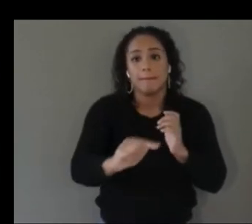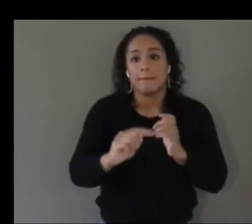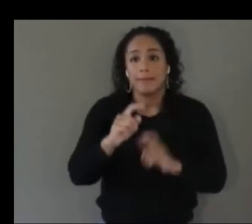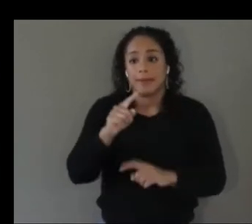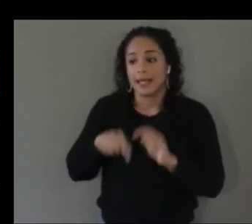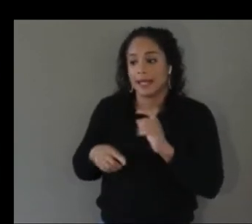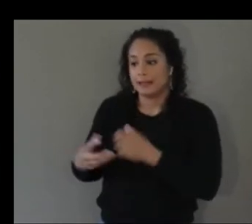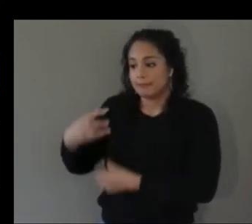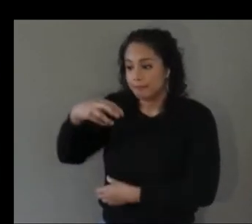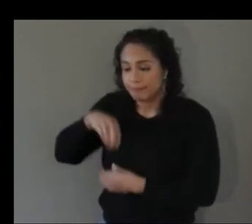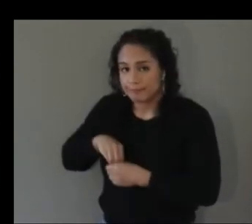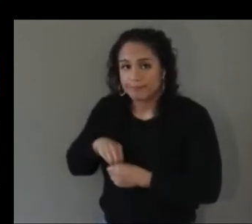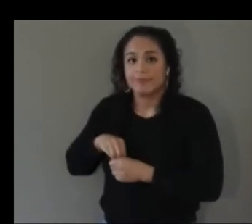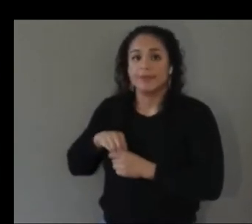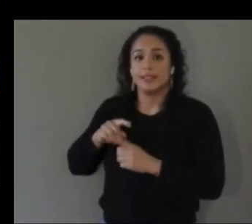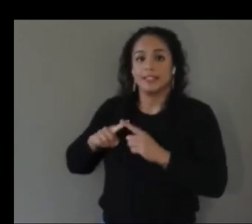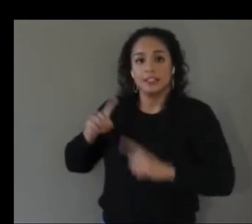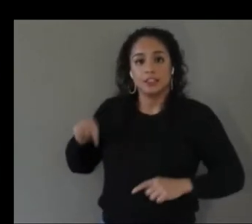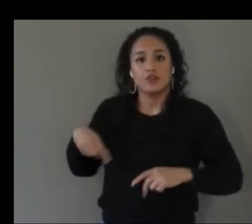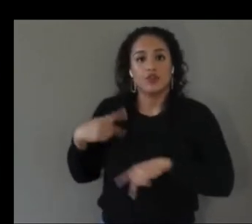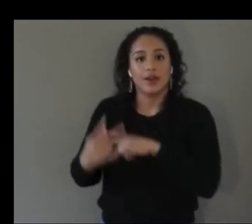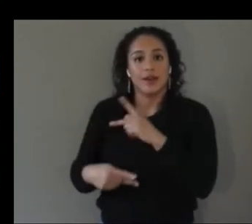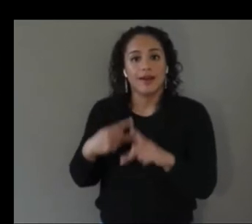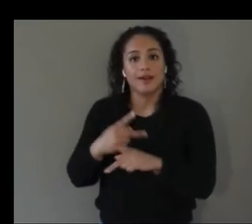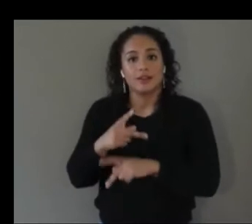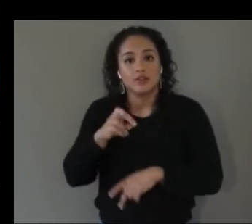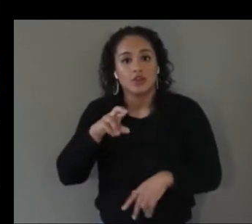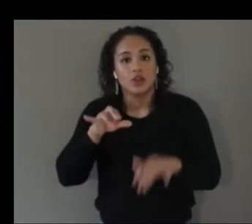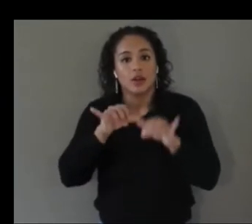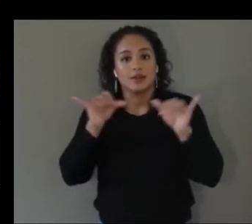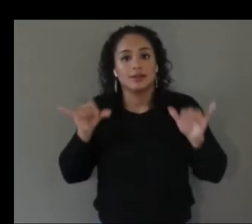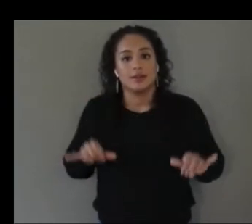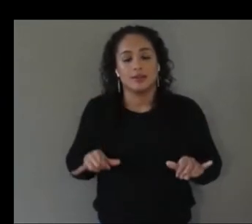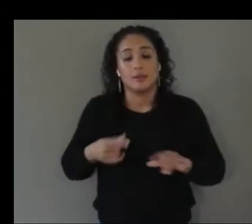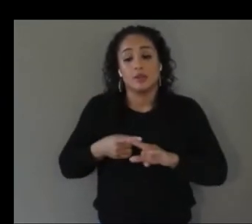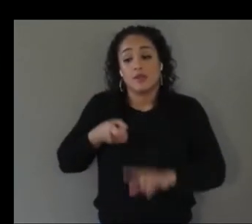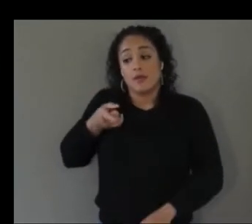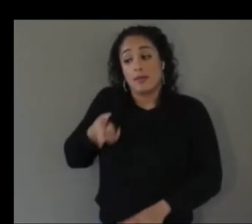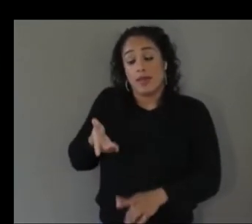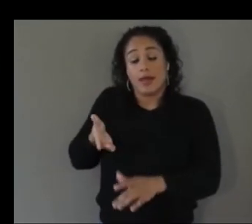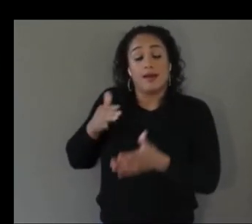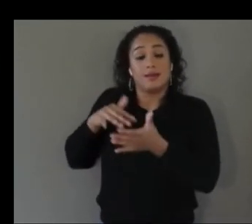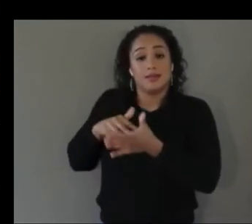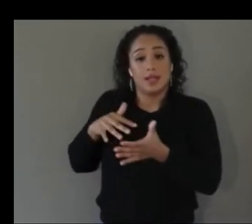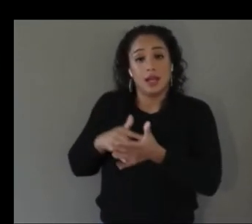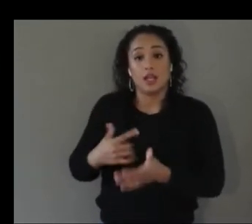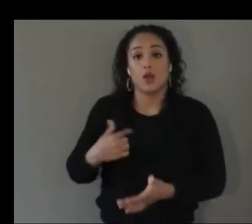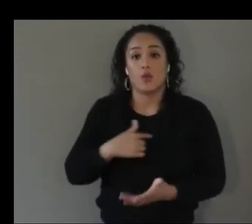different types of vr systems and from that study we've been able to kind of set our research agenda